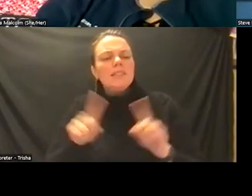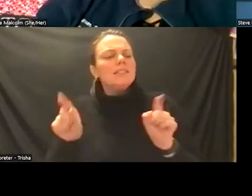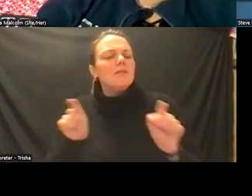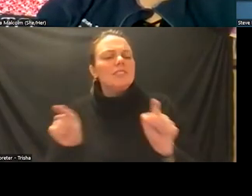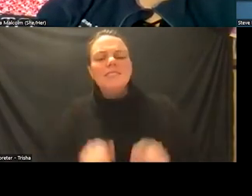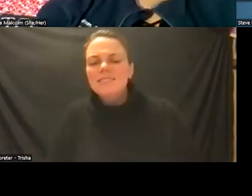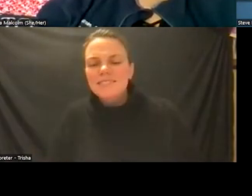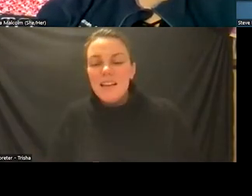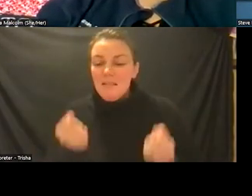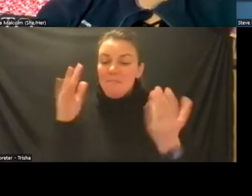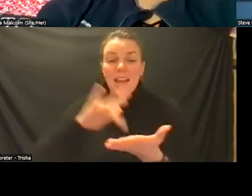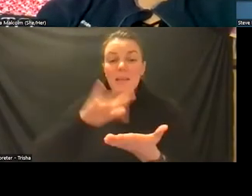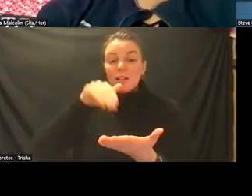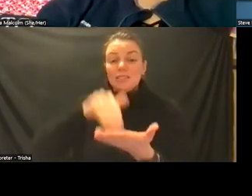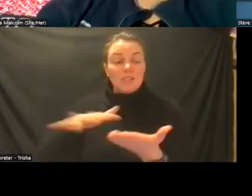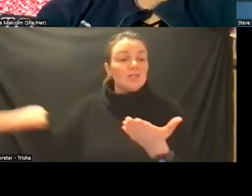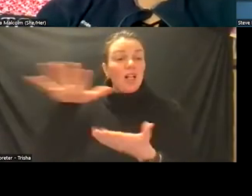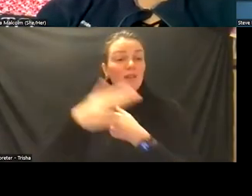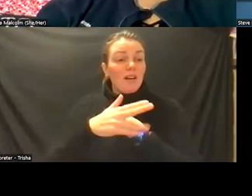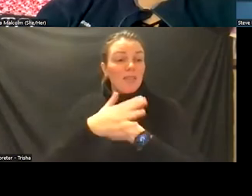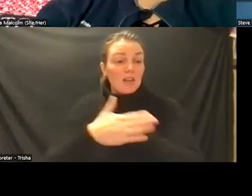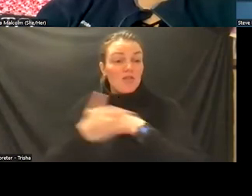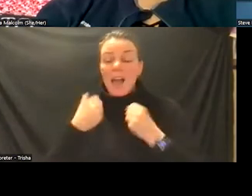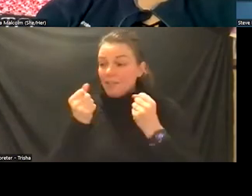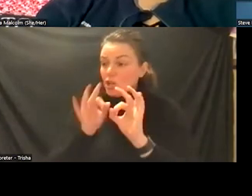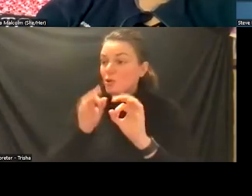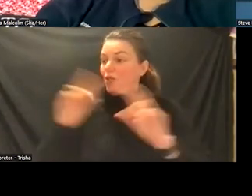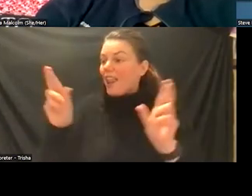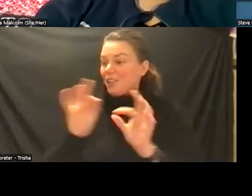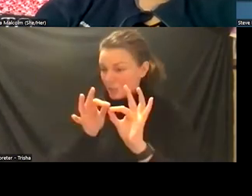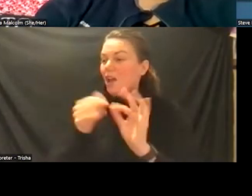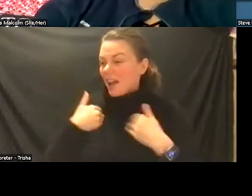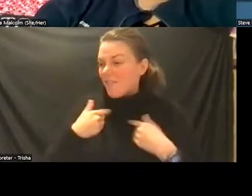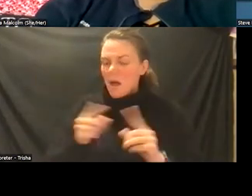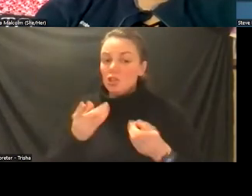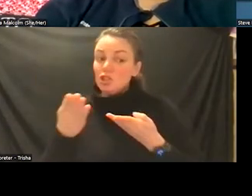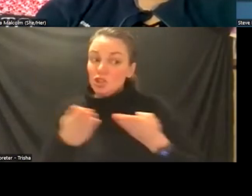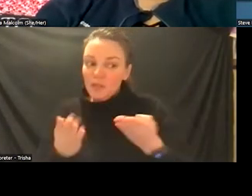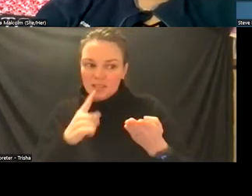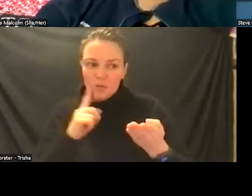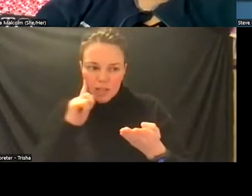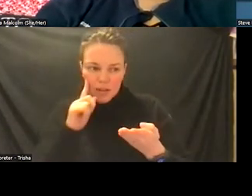medical centers around the country have lots of interpreters but don't have services right let me